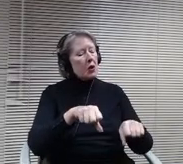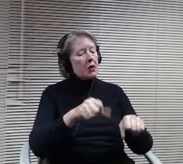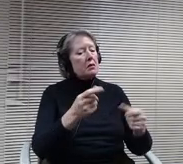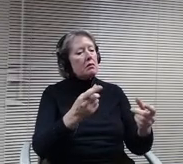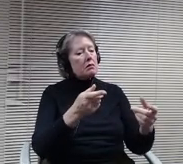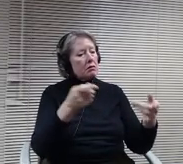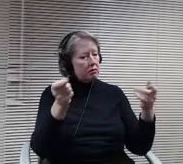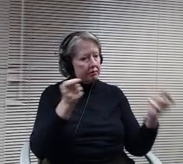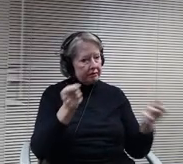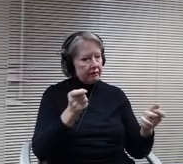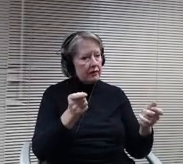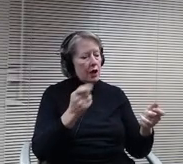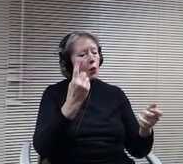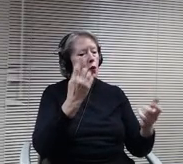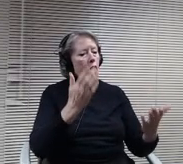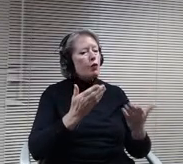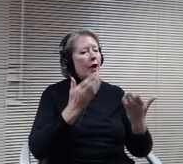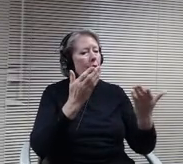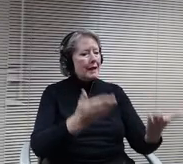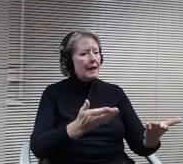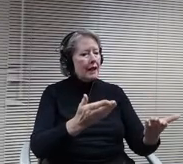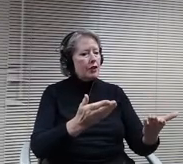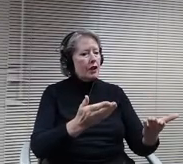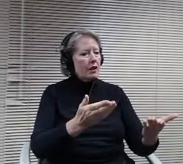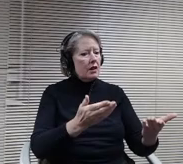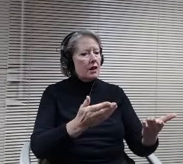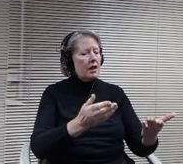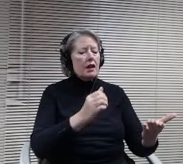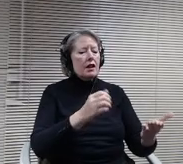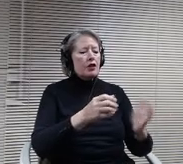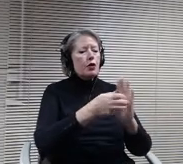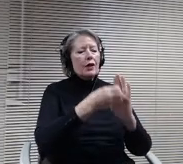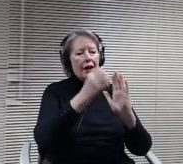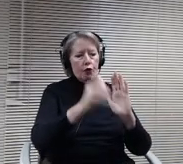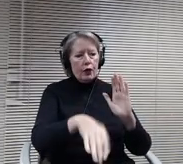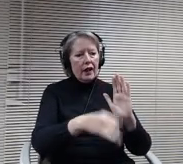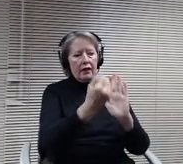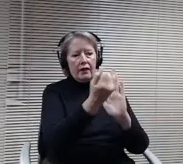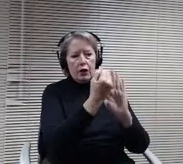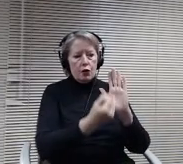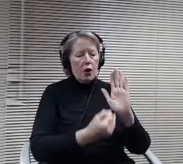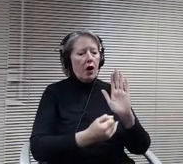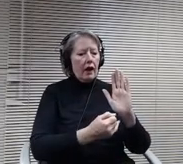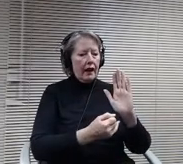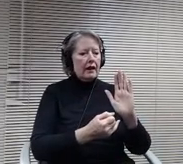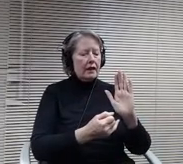drop the figure OK to take off the illustration and just have the words there which describe.